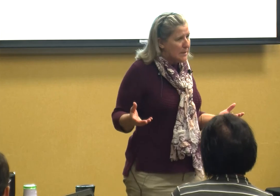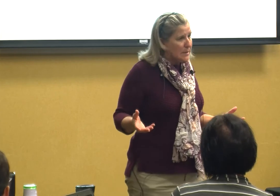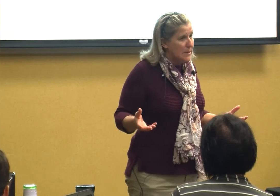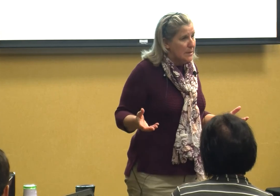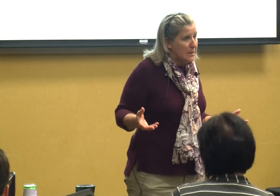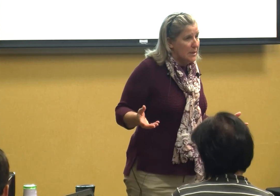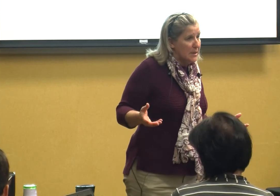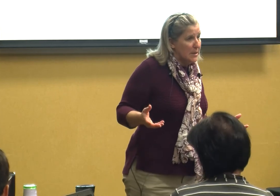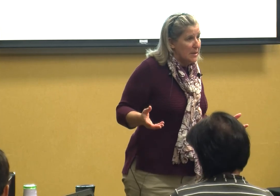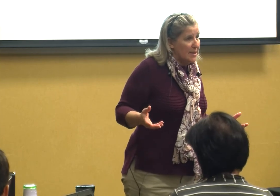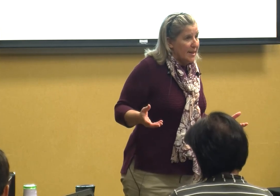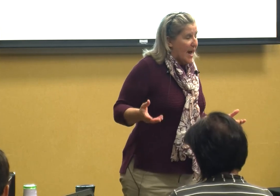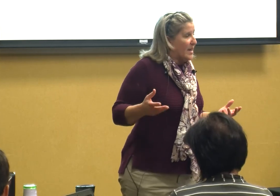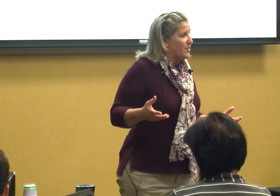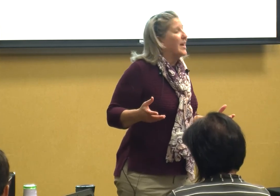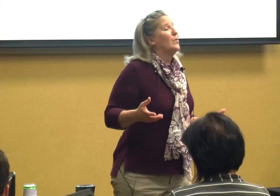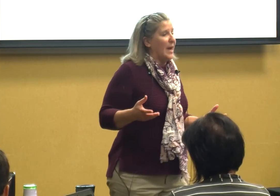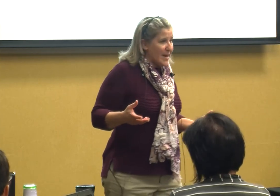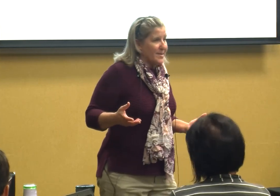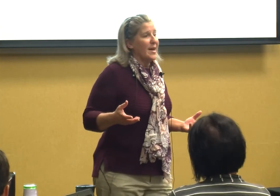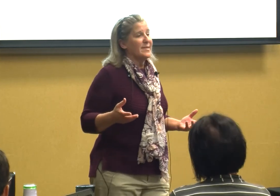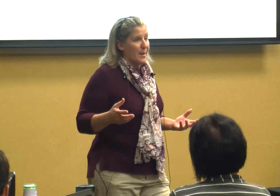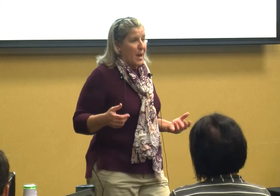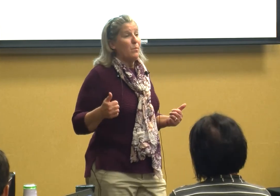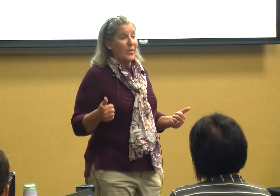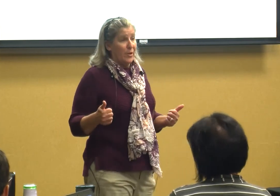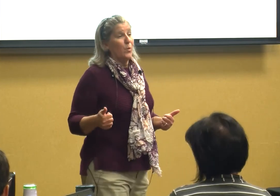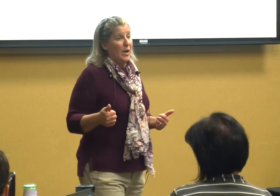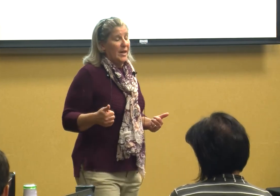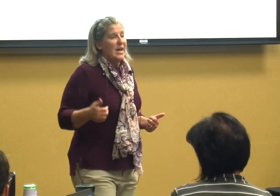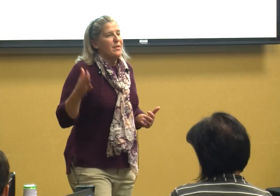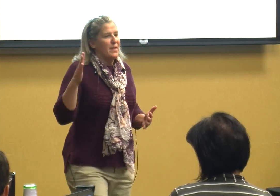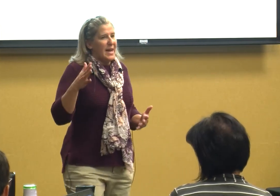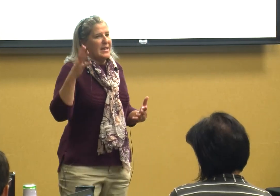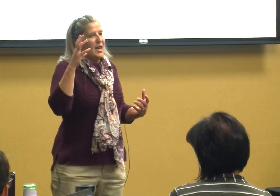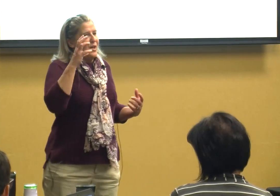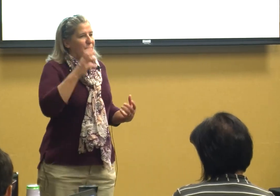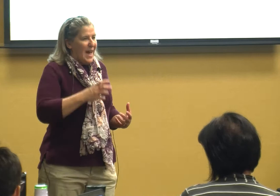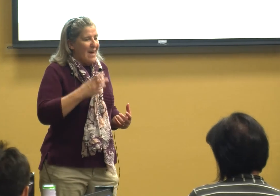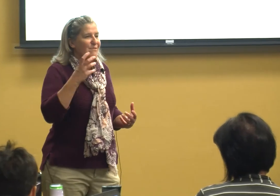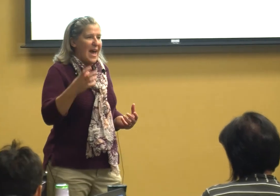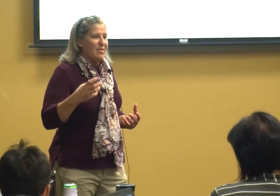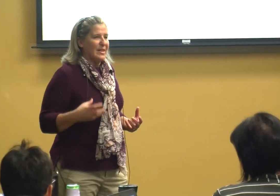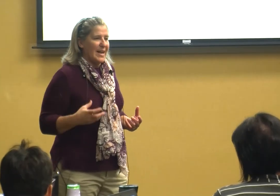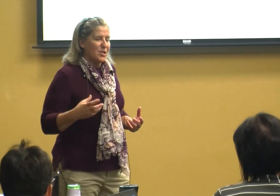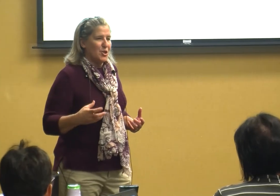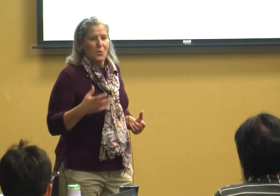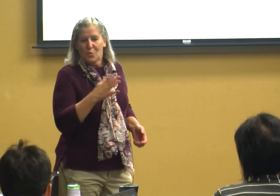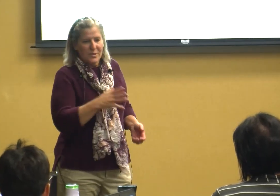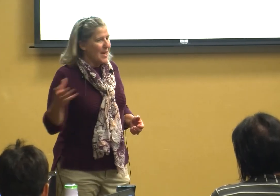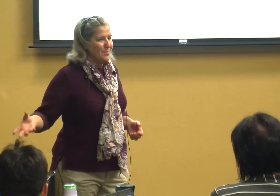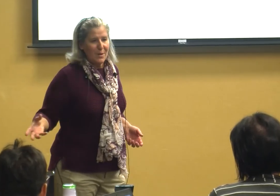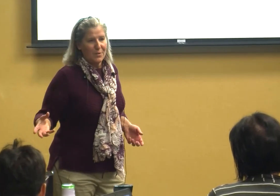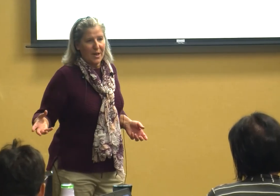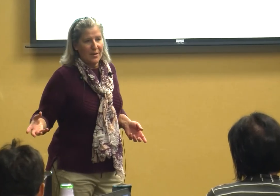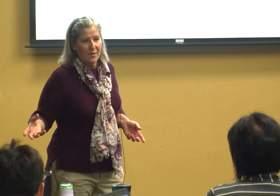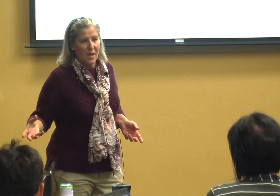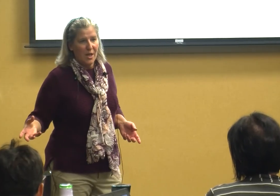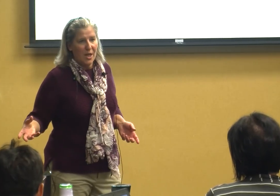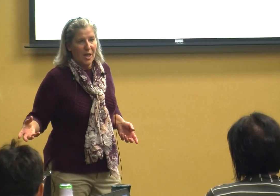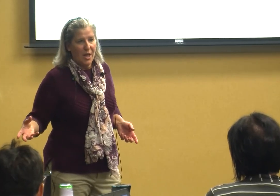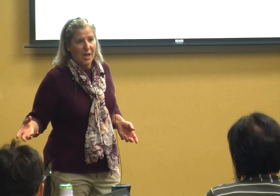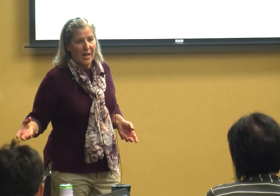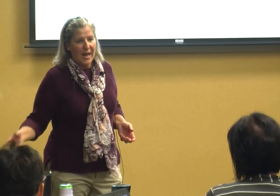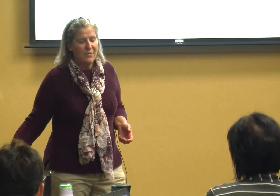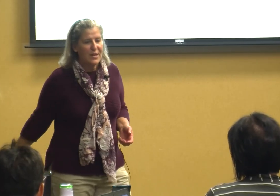and if they go yes yes I'm with you then that validates you well same thing with kids even if